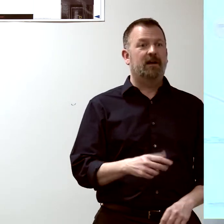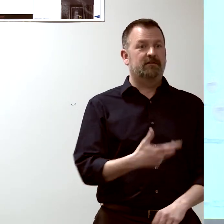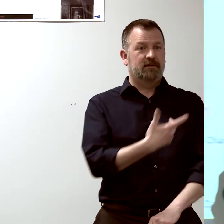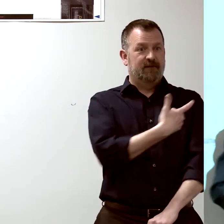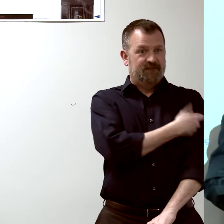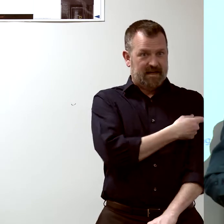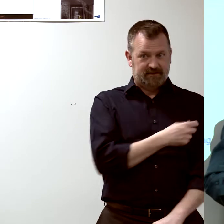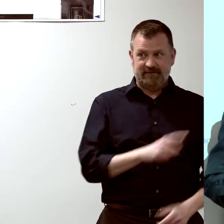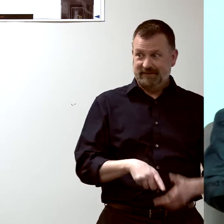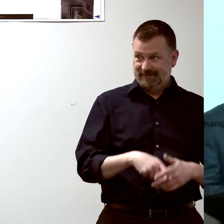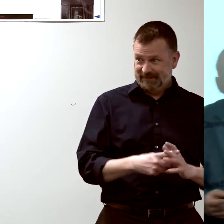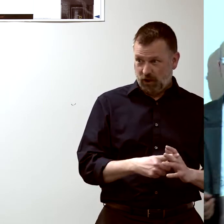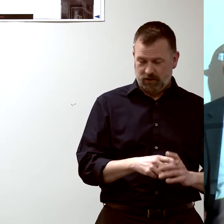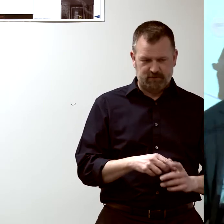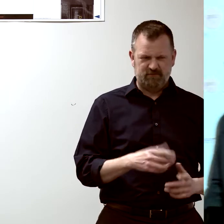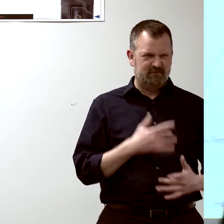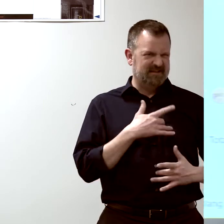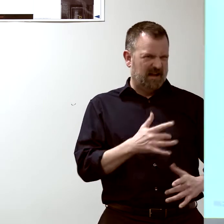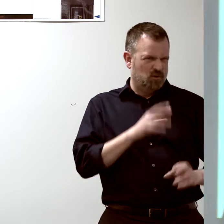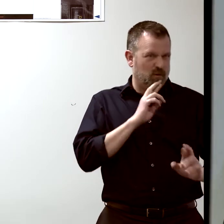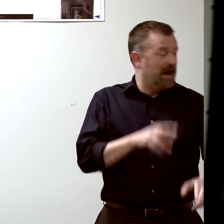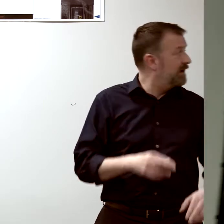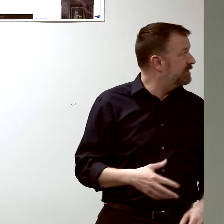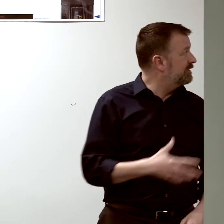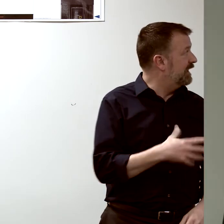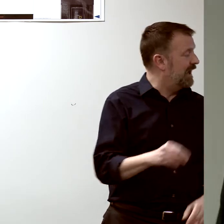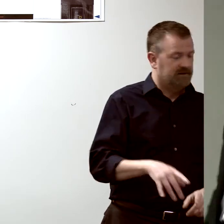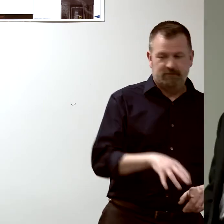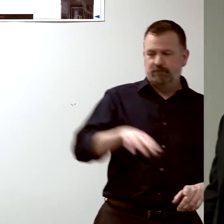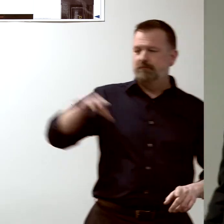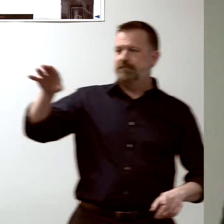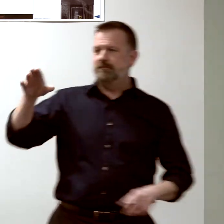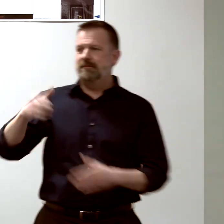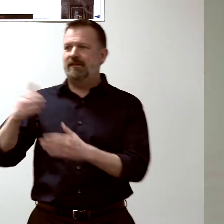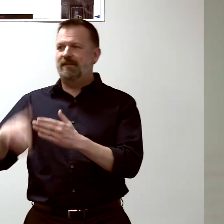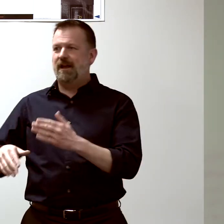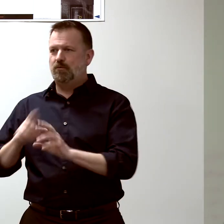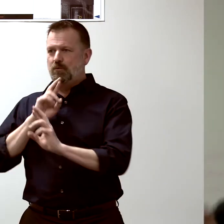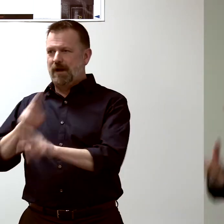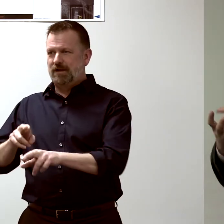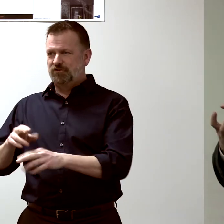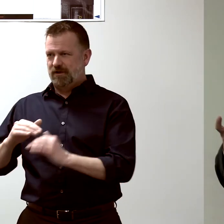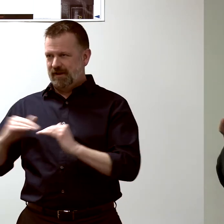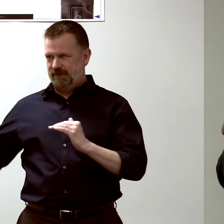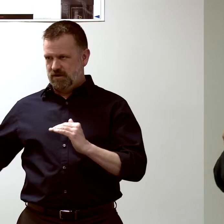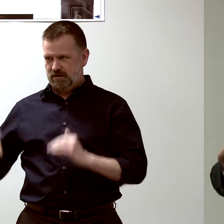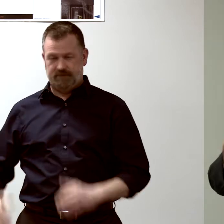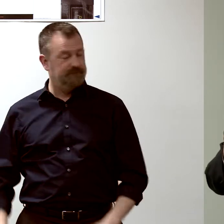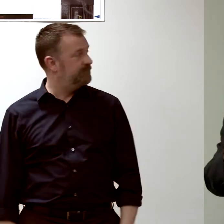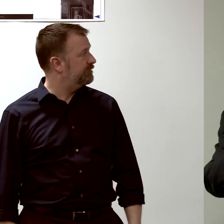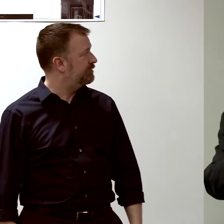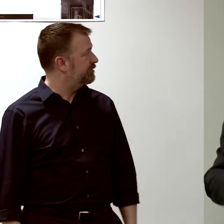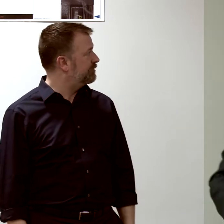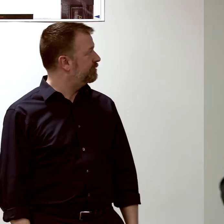and where they end it, and--just like we clustered, or grouped,